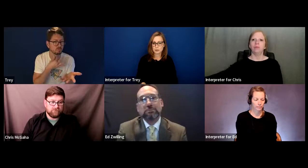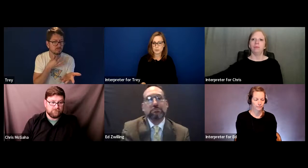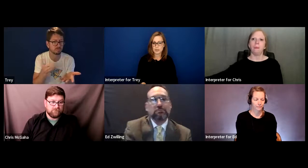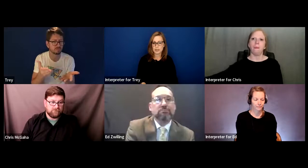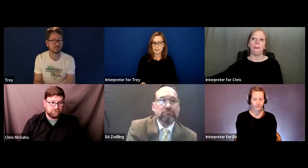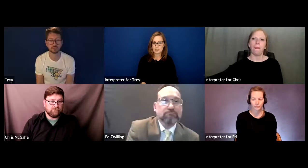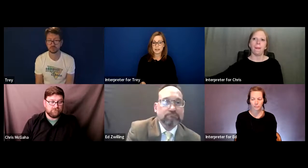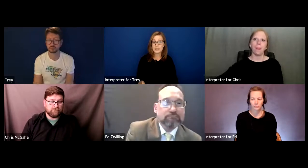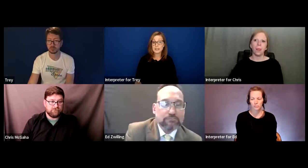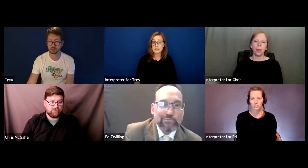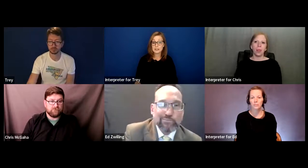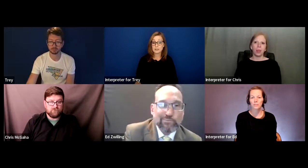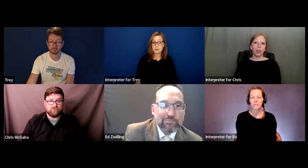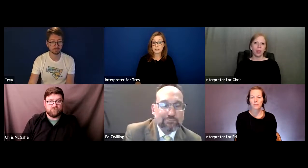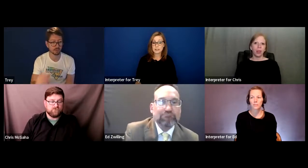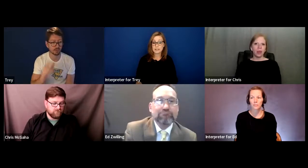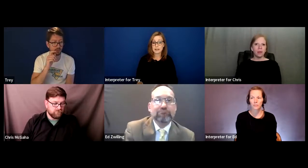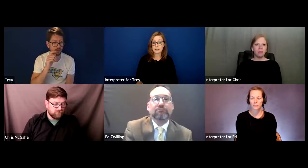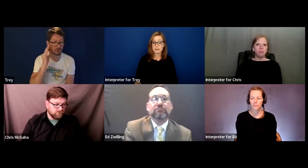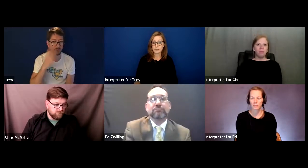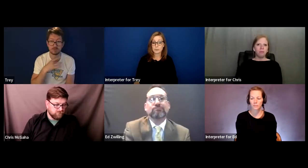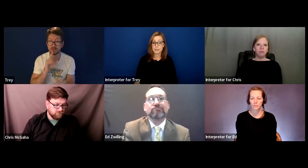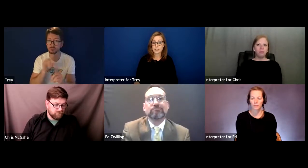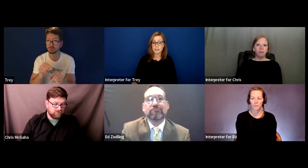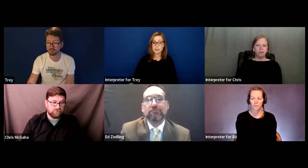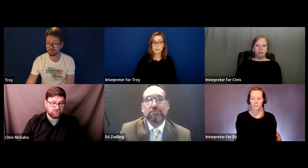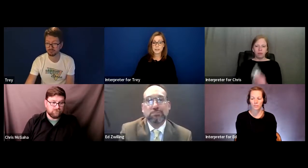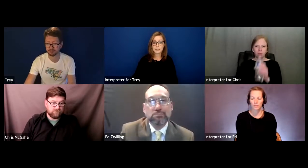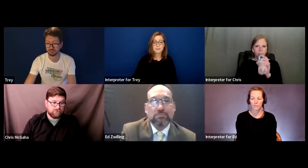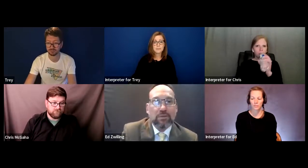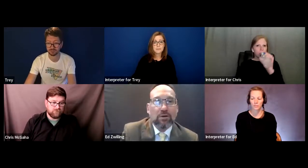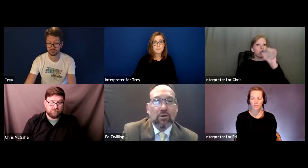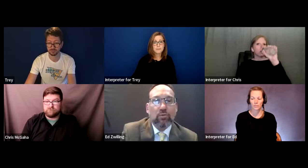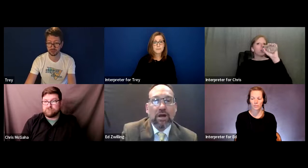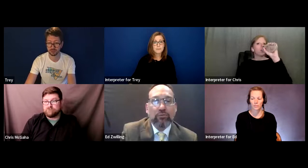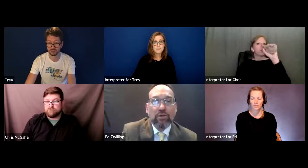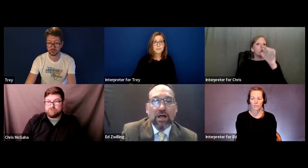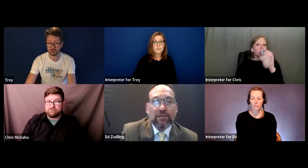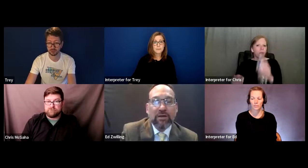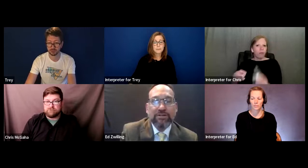communication and then individualize that in their education plan? Ed: Right.